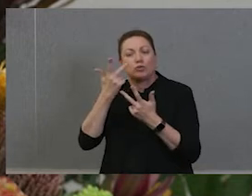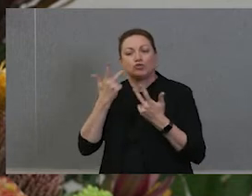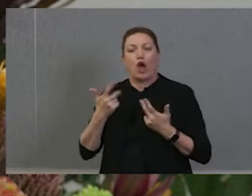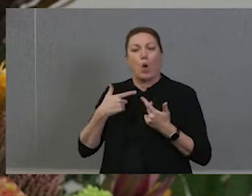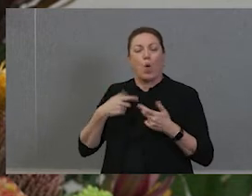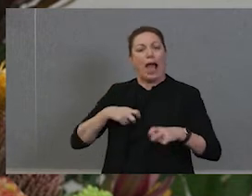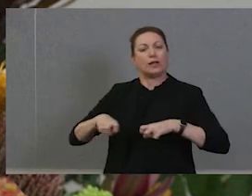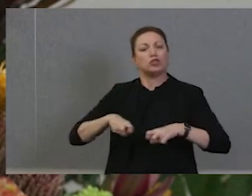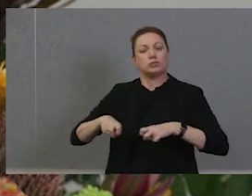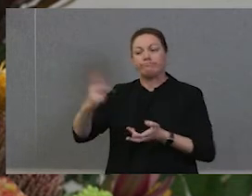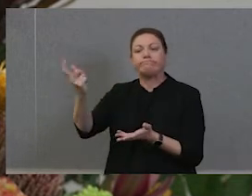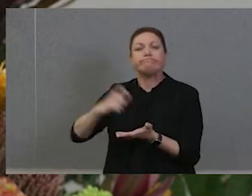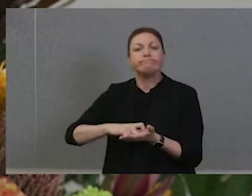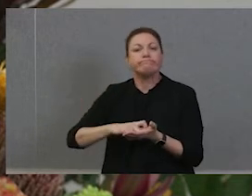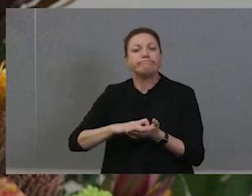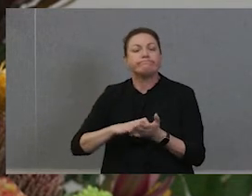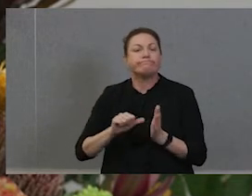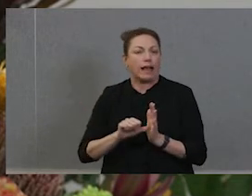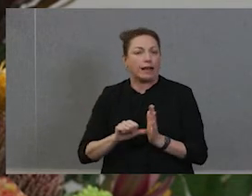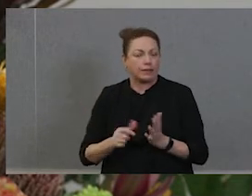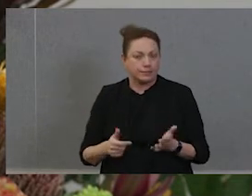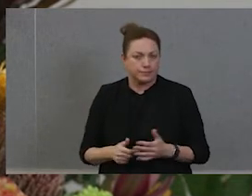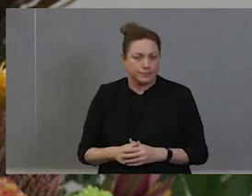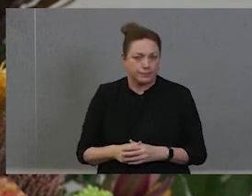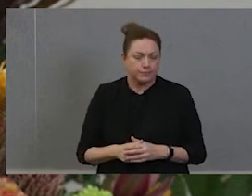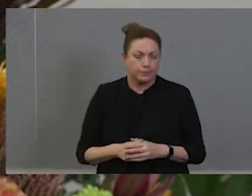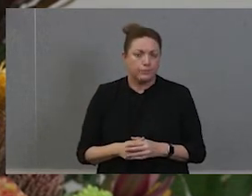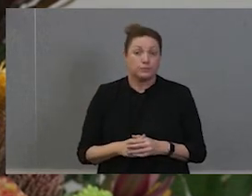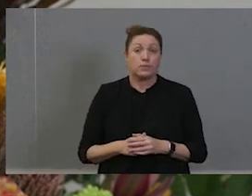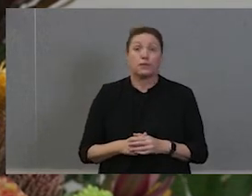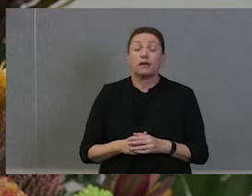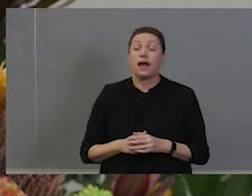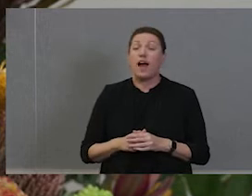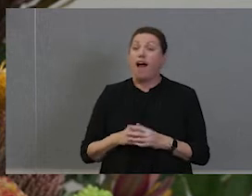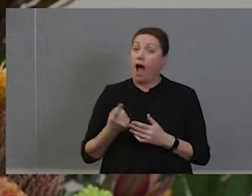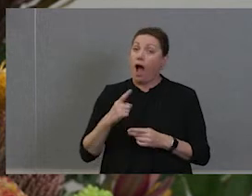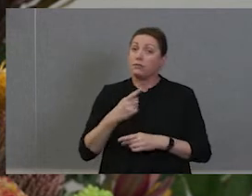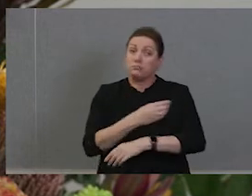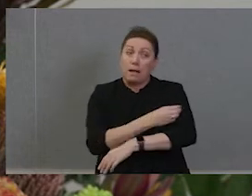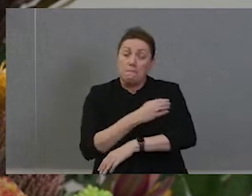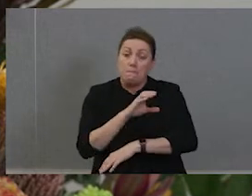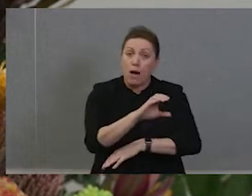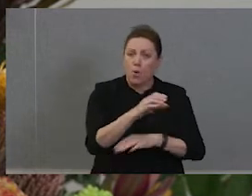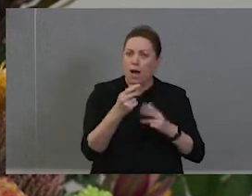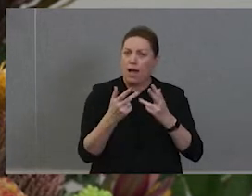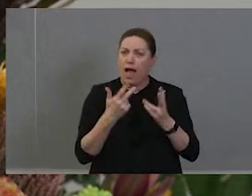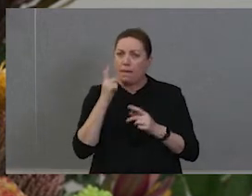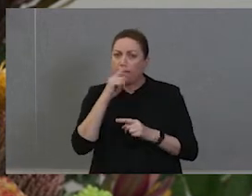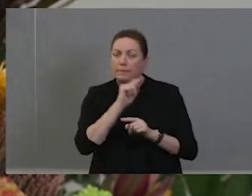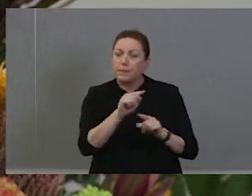and actually empowering others. Particularly empowering Aboriginal and Torres Strait Islanders